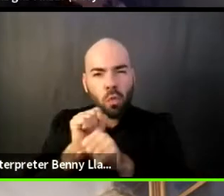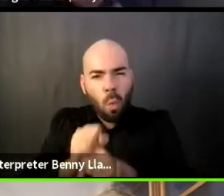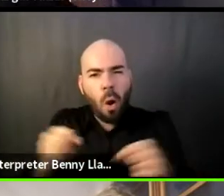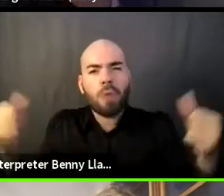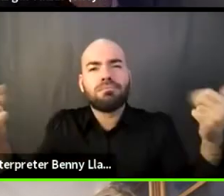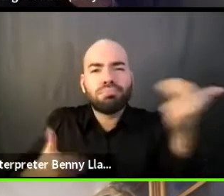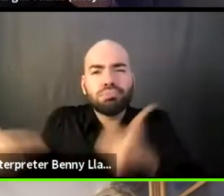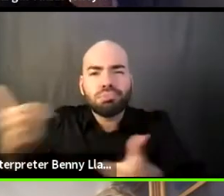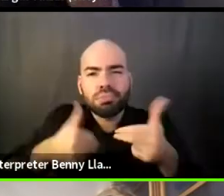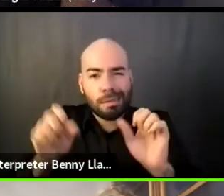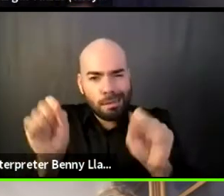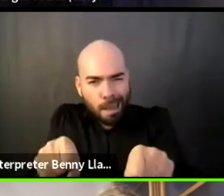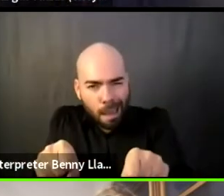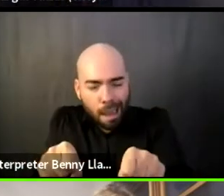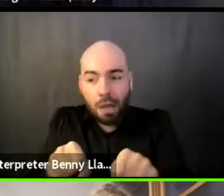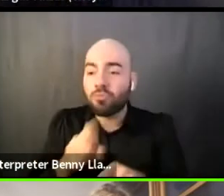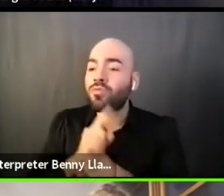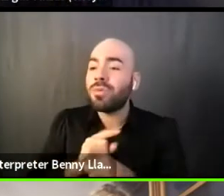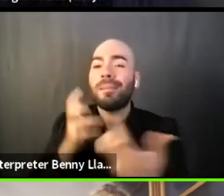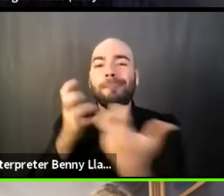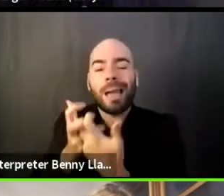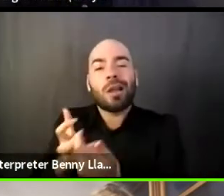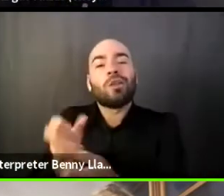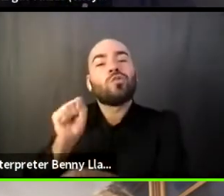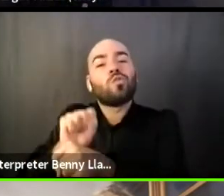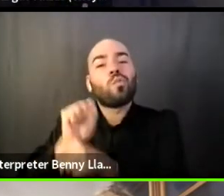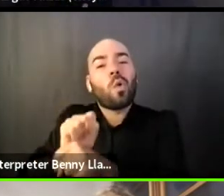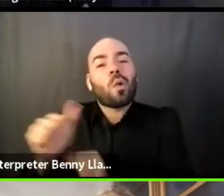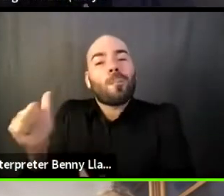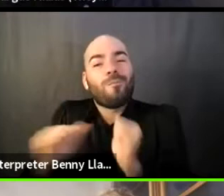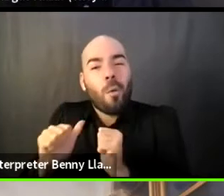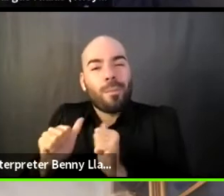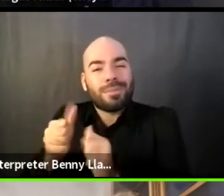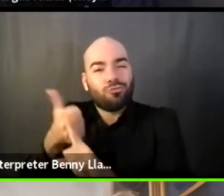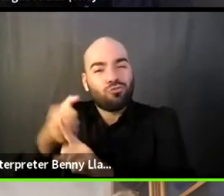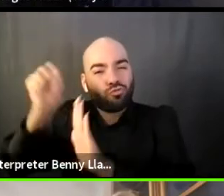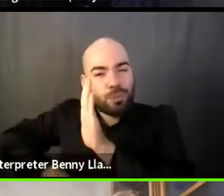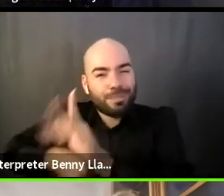And I think also it's, the theater is obviously